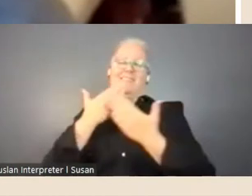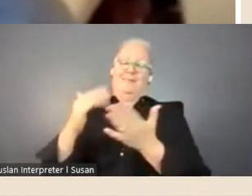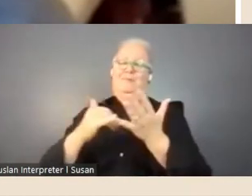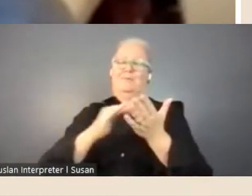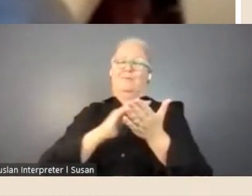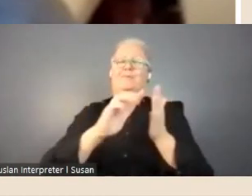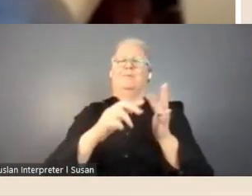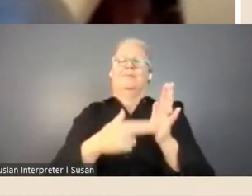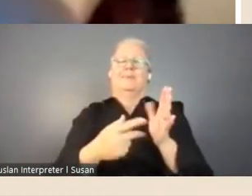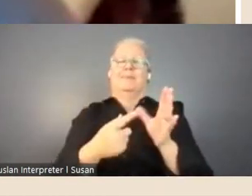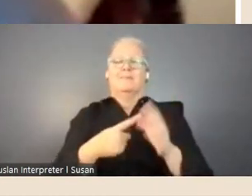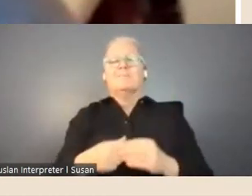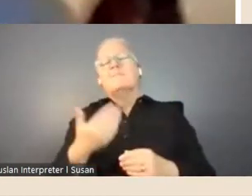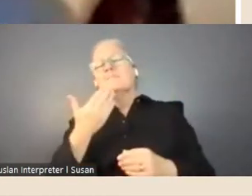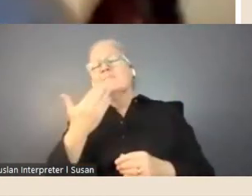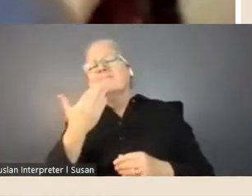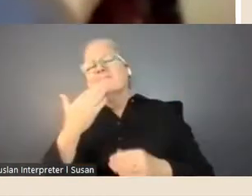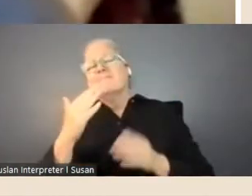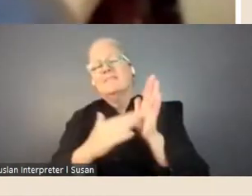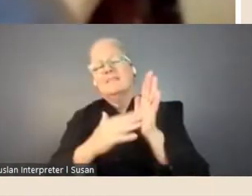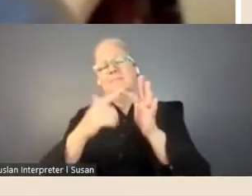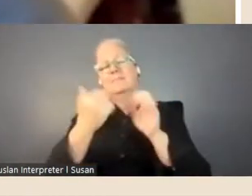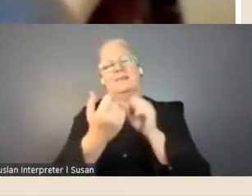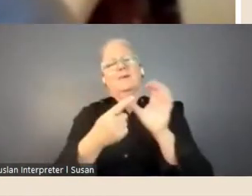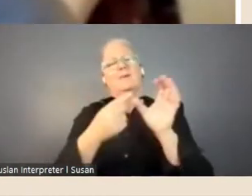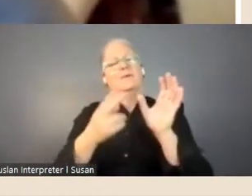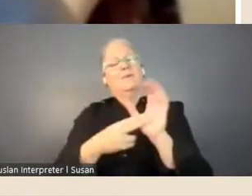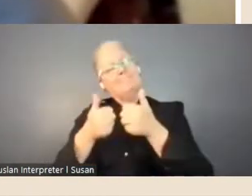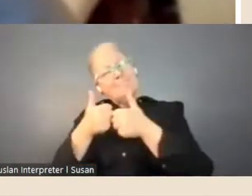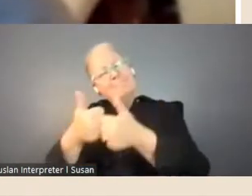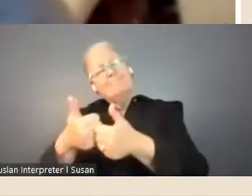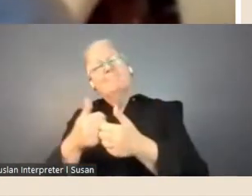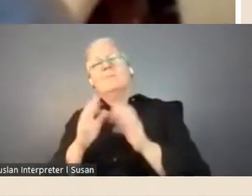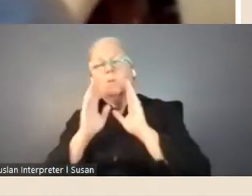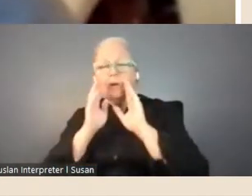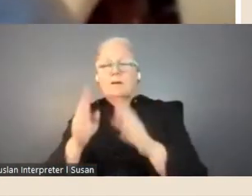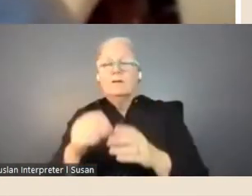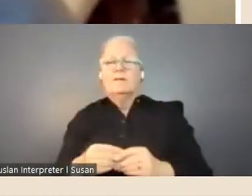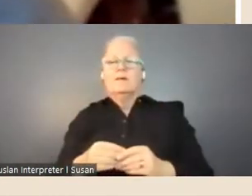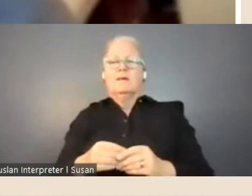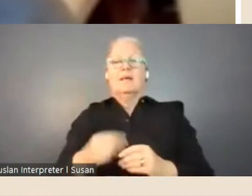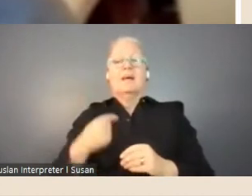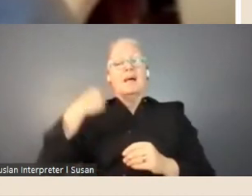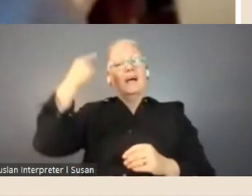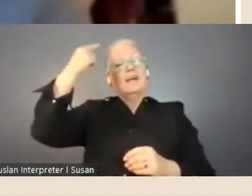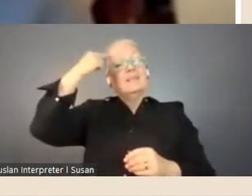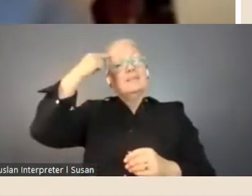Shona: thank you Megan that's so wonderful to hear, it's really, really, it's really wonderful and